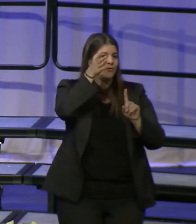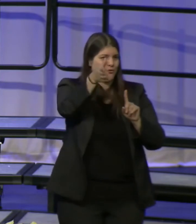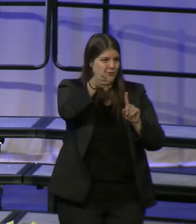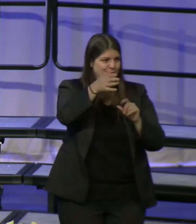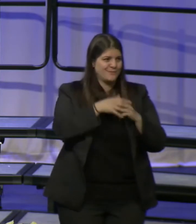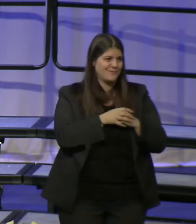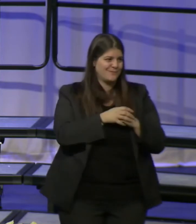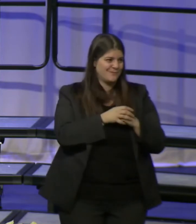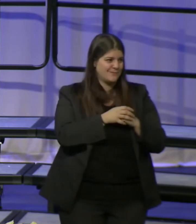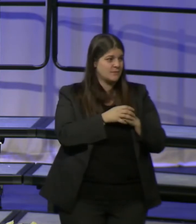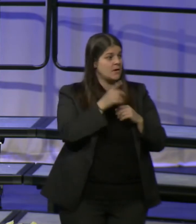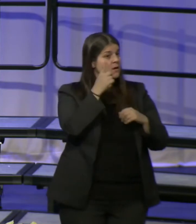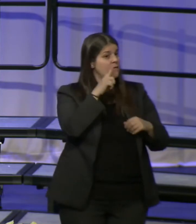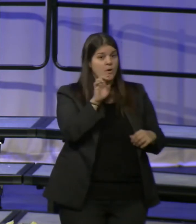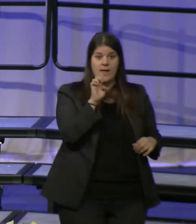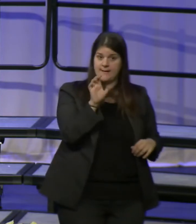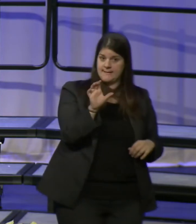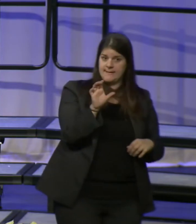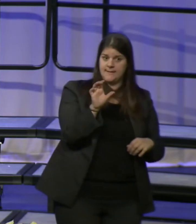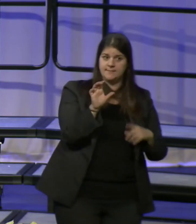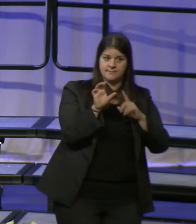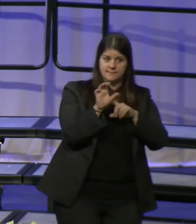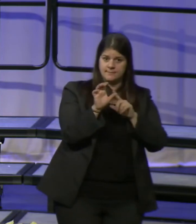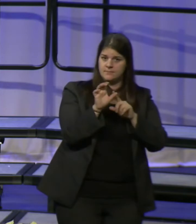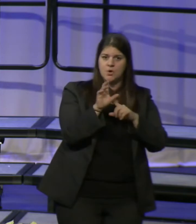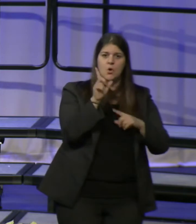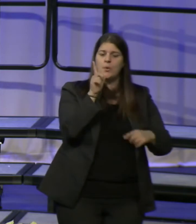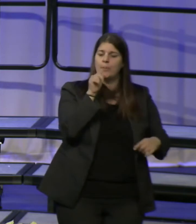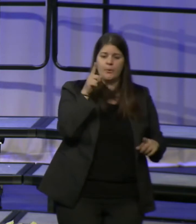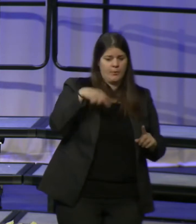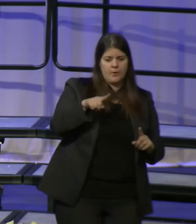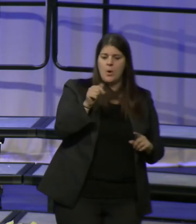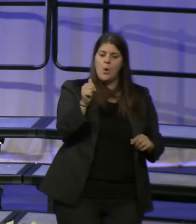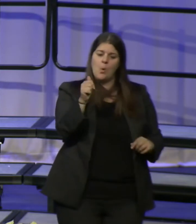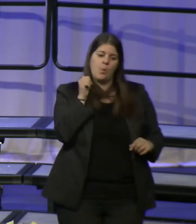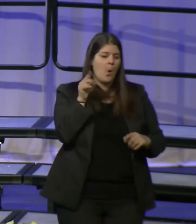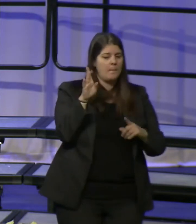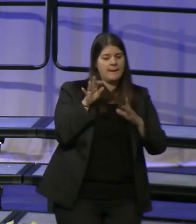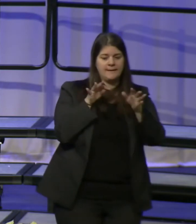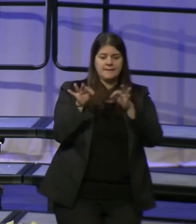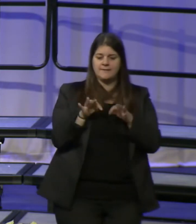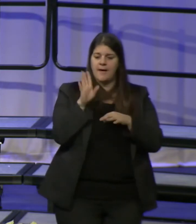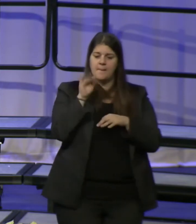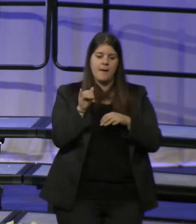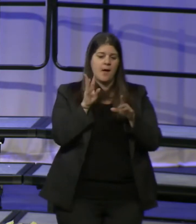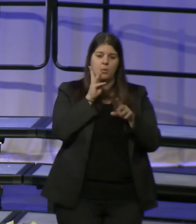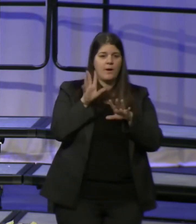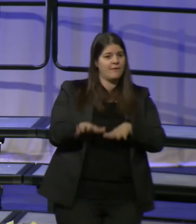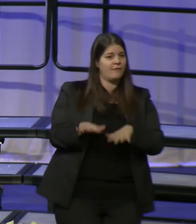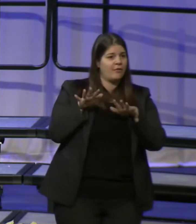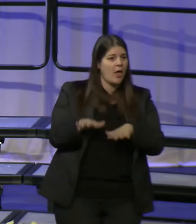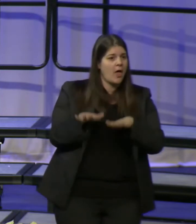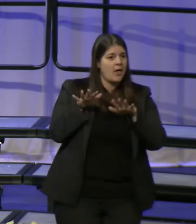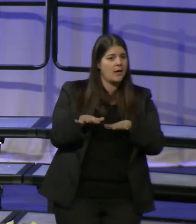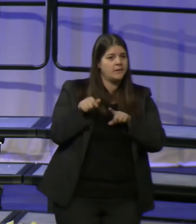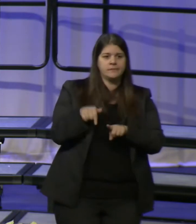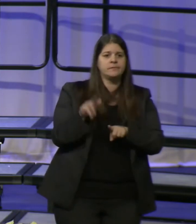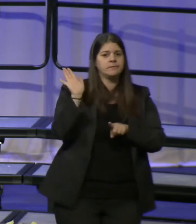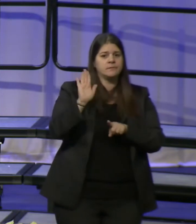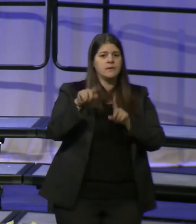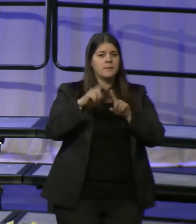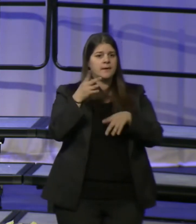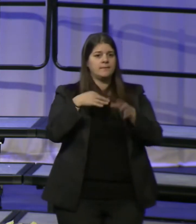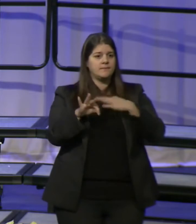For an Ellicott City who will not be defined by floods but who, with me as your champion,